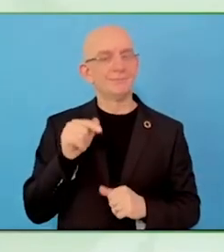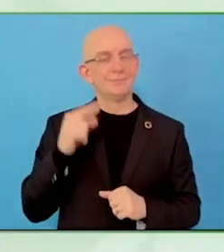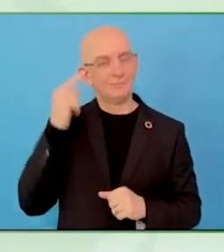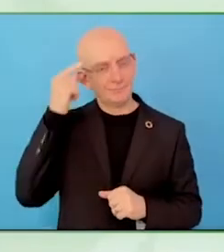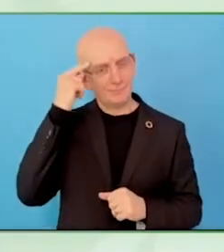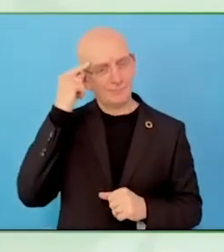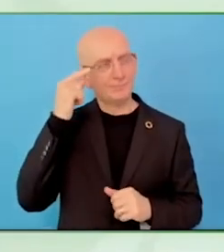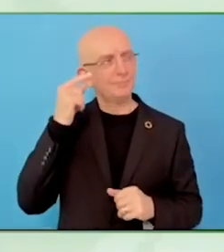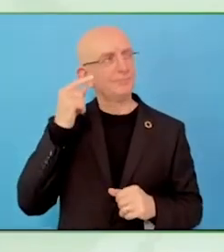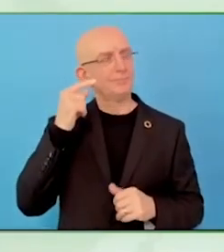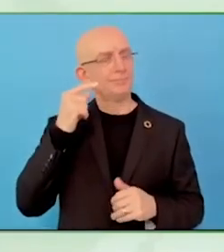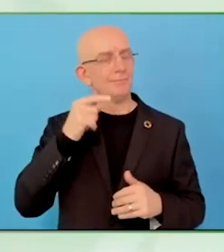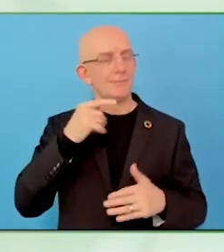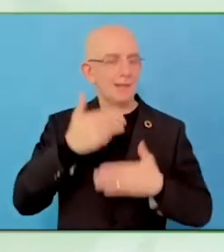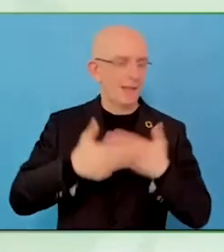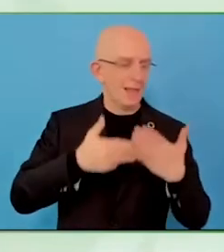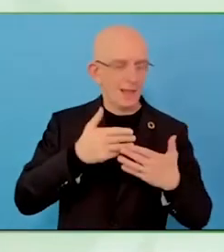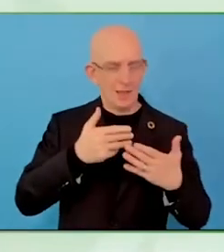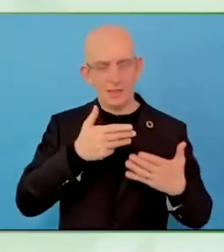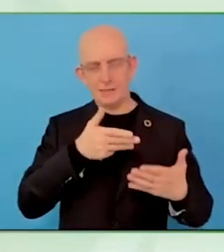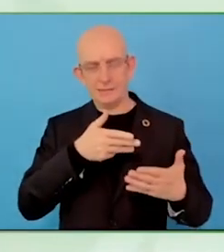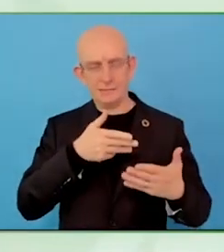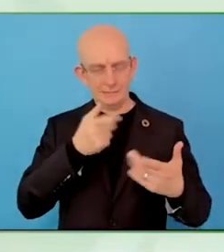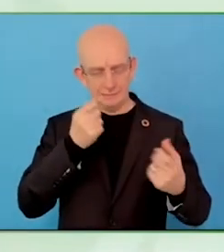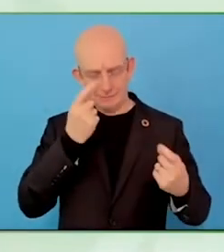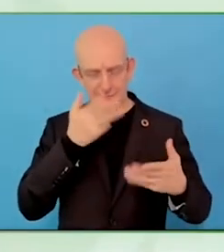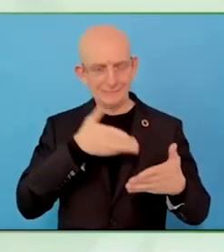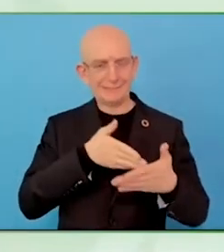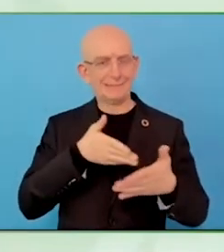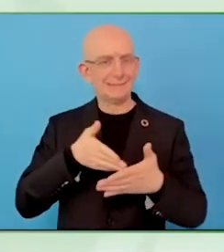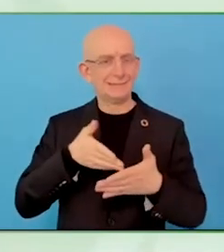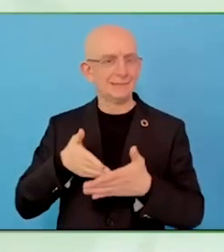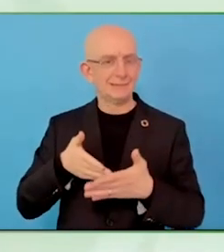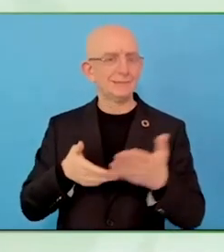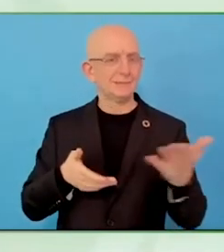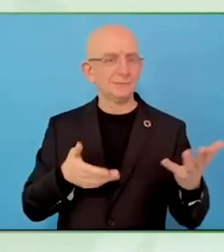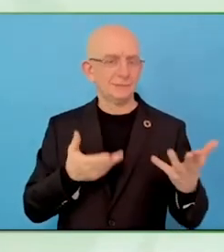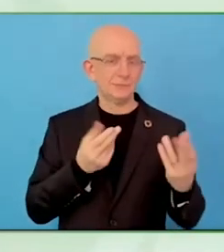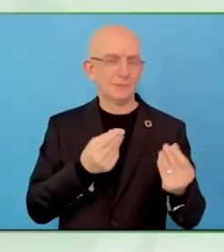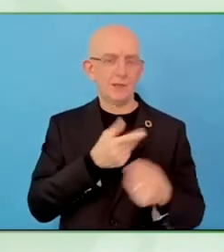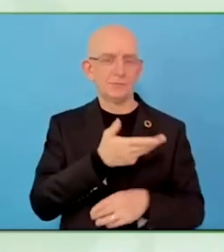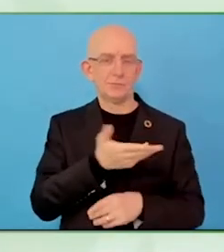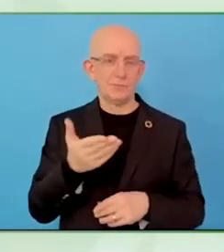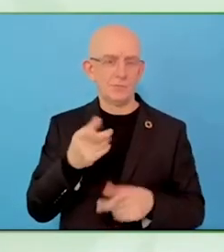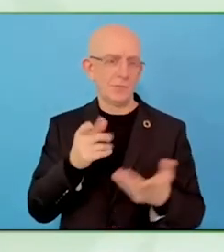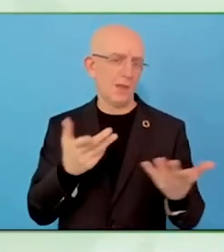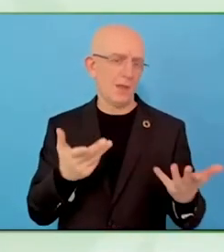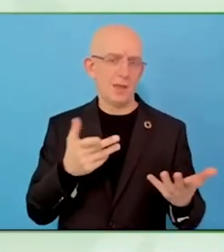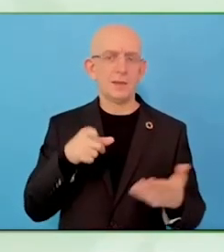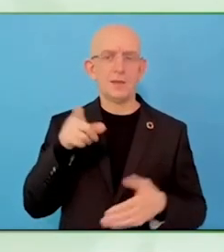I'm not sure, we cannot until now go together, spread it, because of the closure.